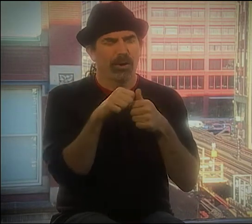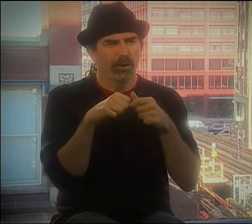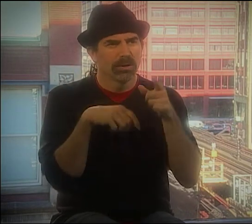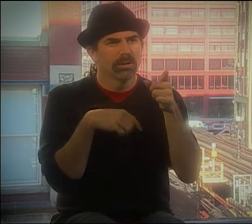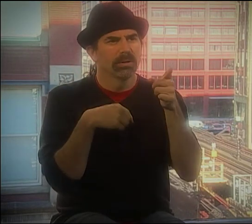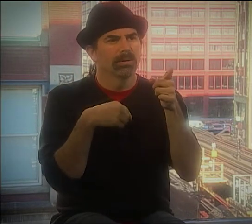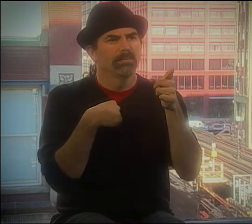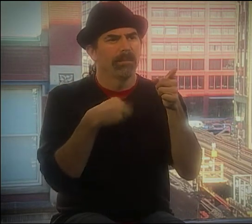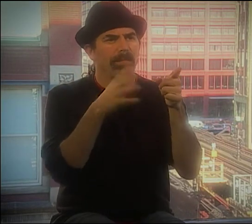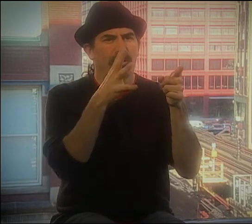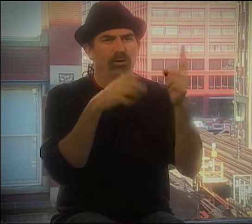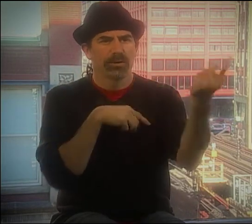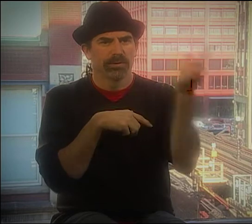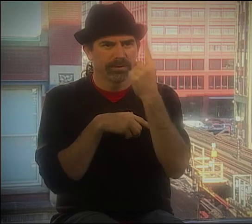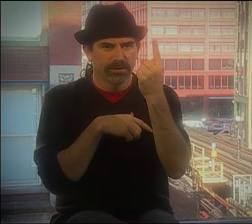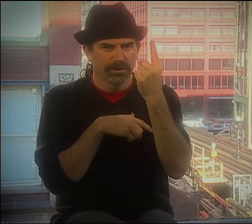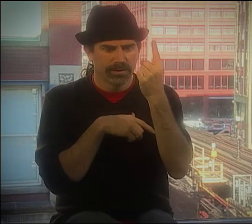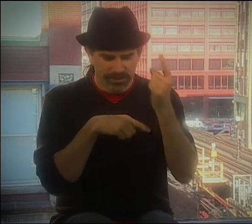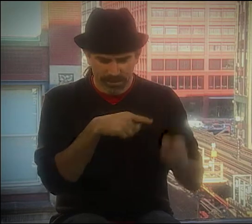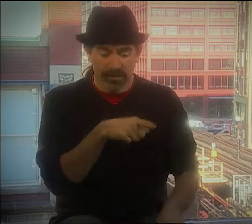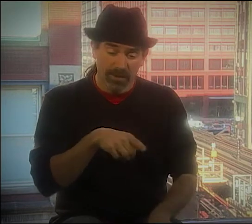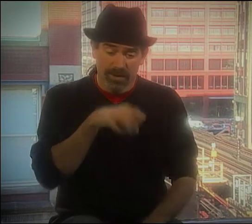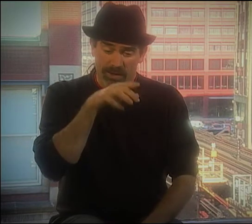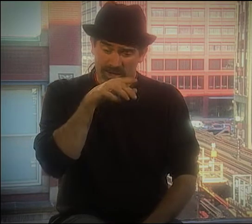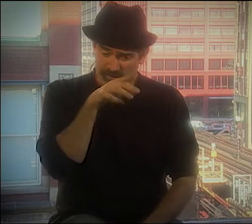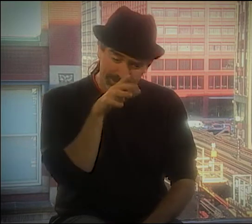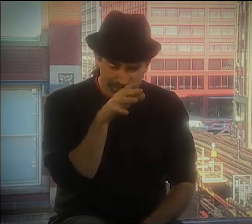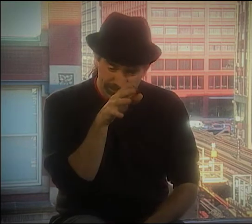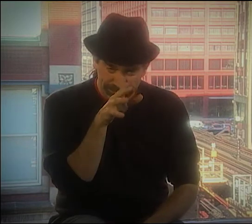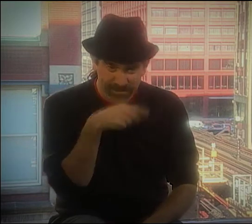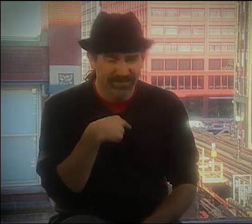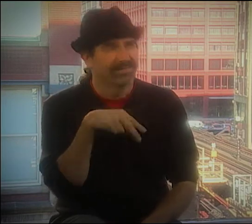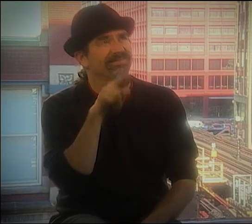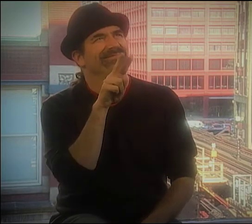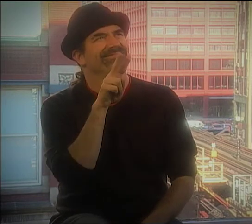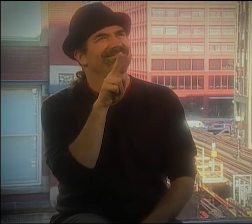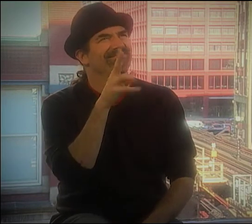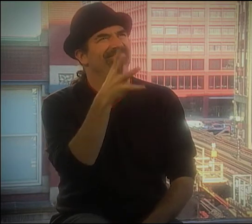I REMEMBER MY MOM CAME UP TO ME, AND I SEE THAT SHE WAS